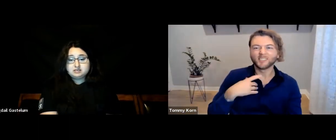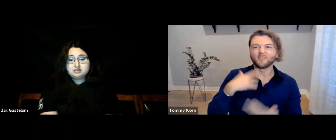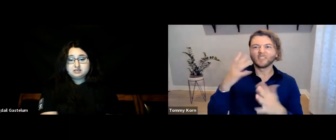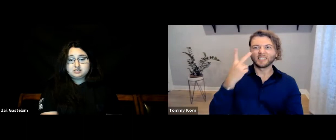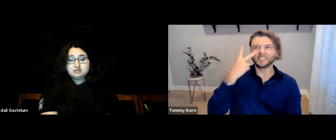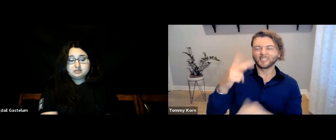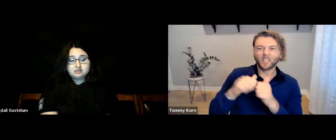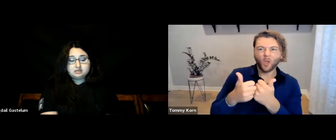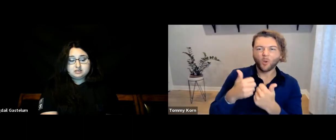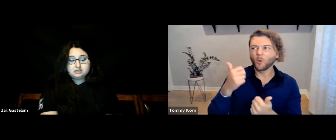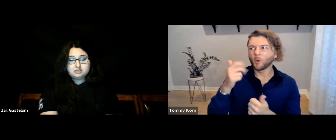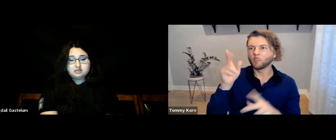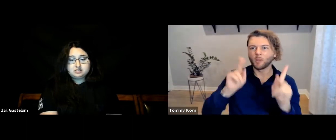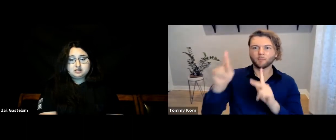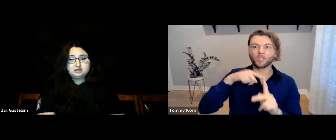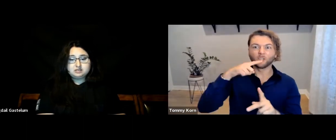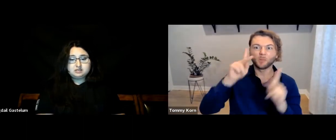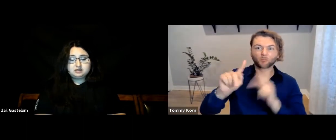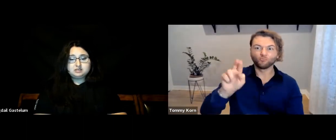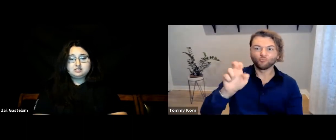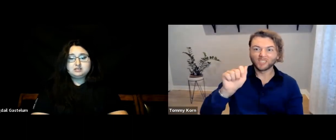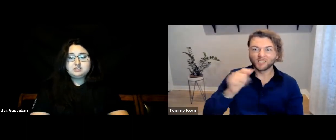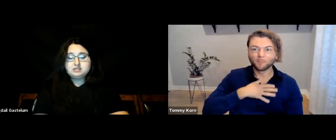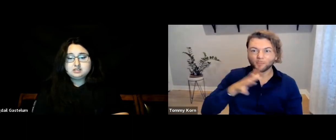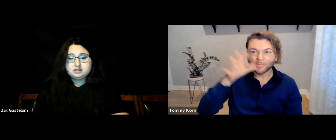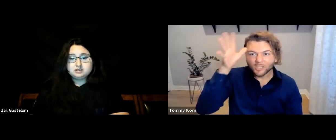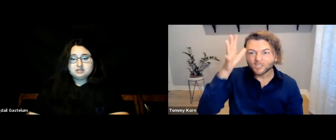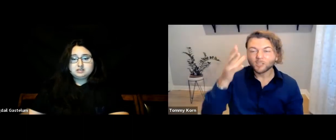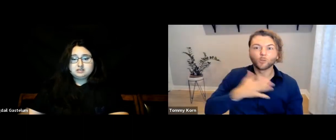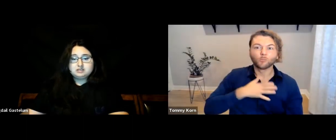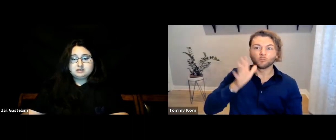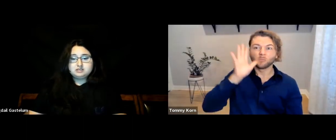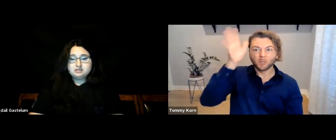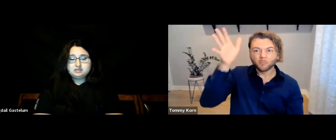I had to see how hearing people treated my parents and grandparents